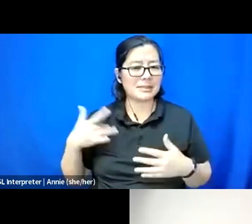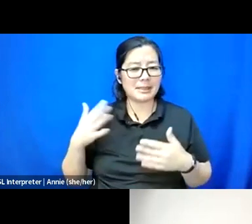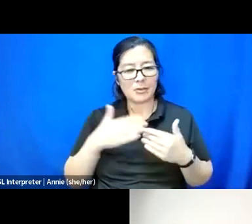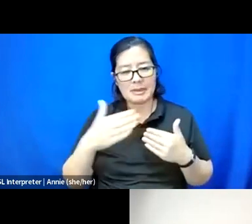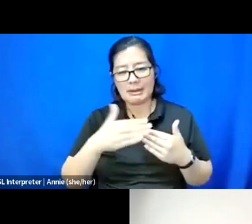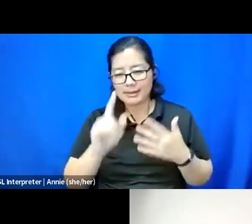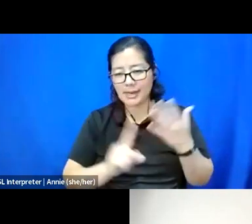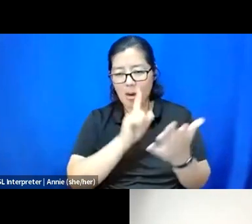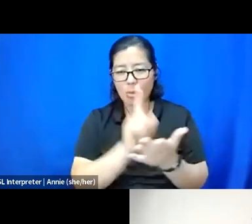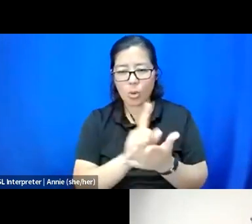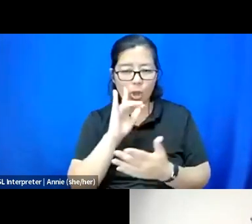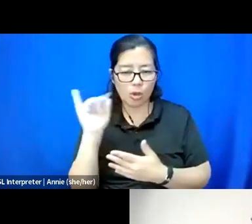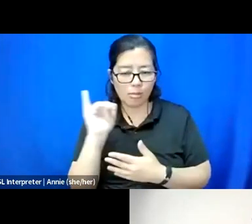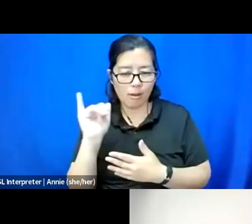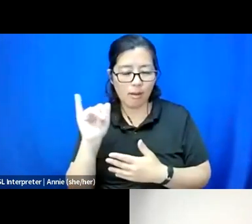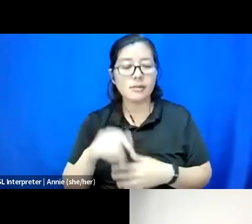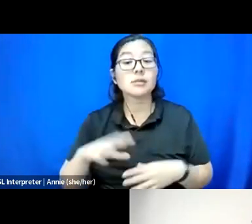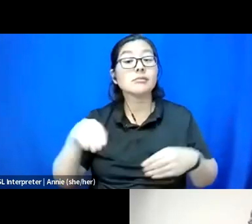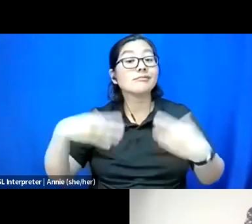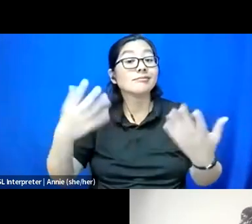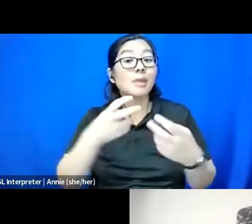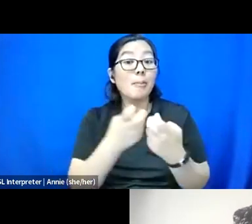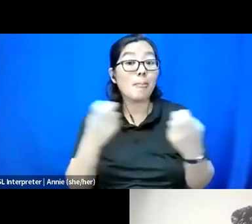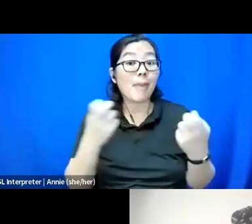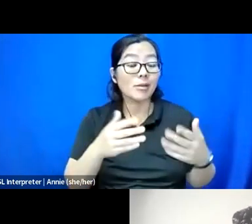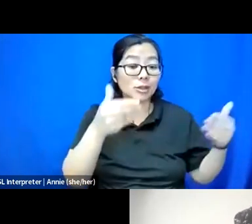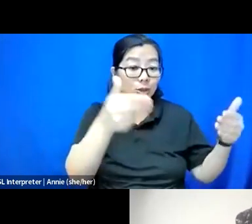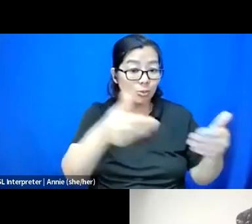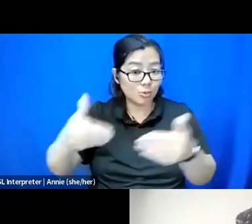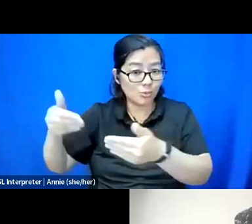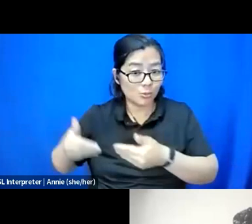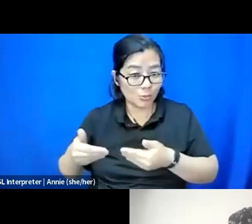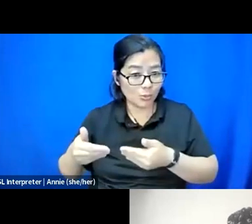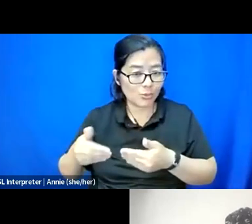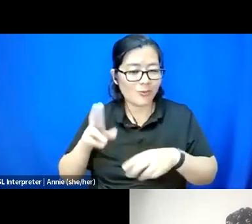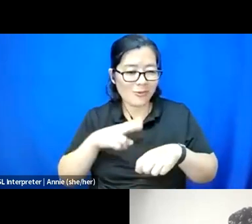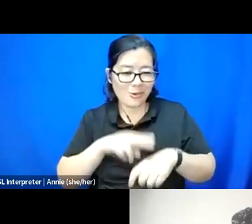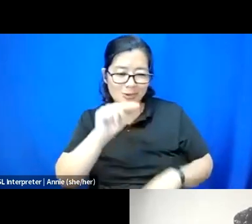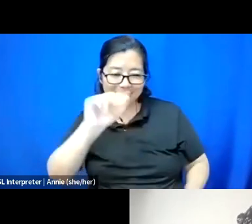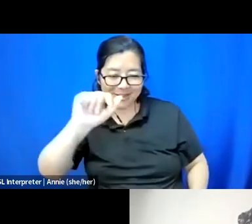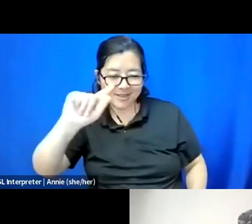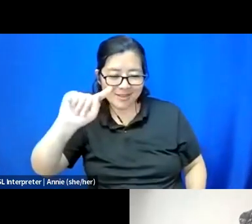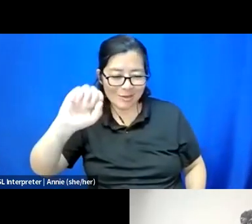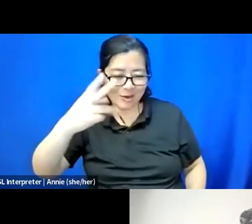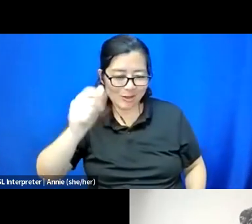I'm going to give the panelists an opportunity to introduce themselves. Of course, Zee and Natasha already have introduced themselves.